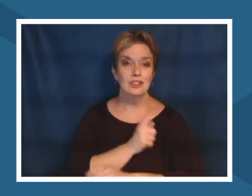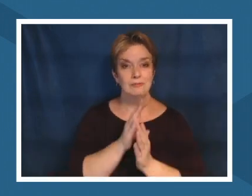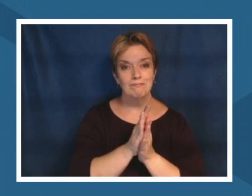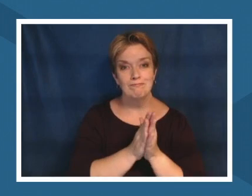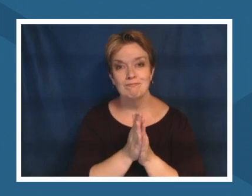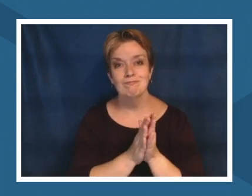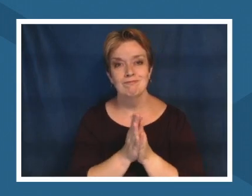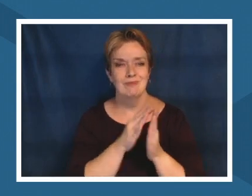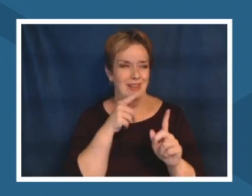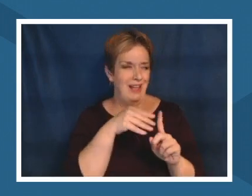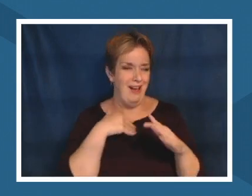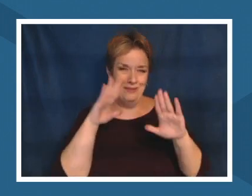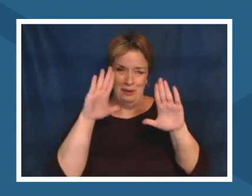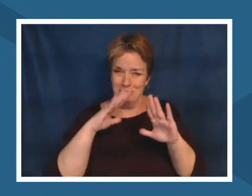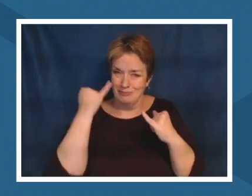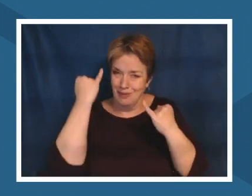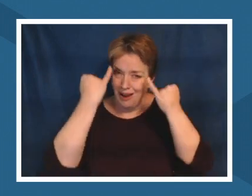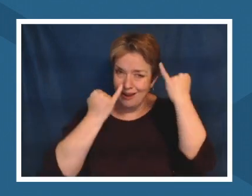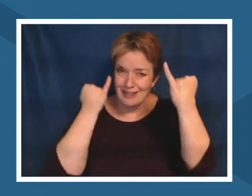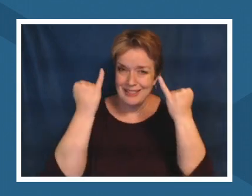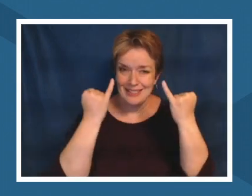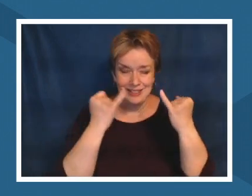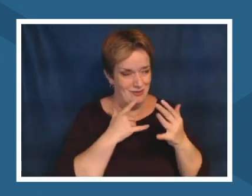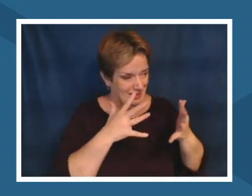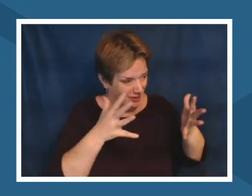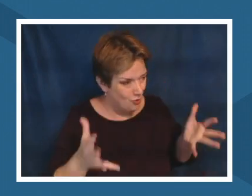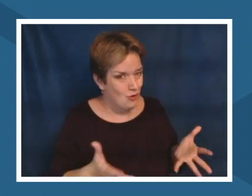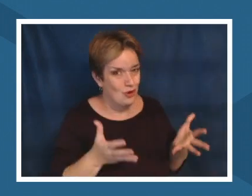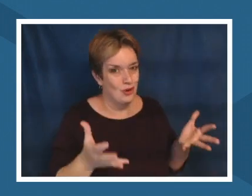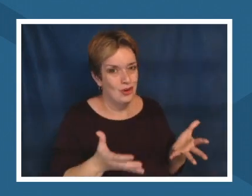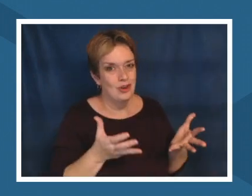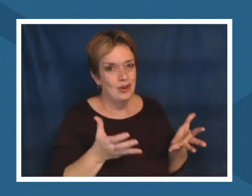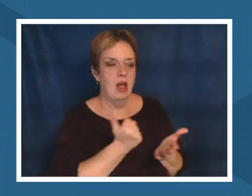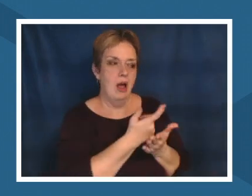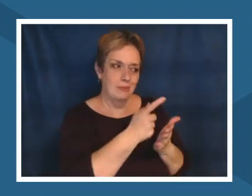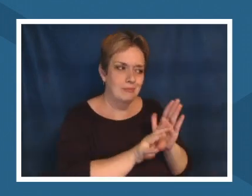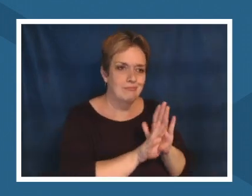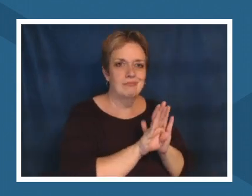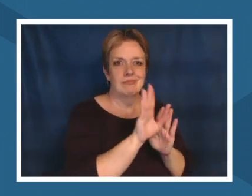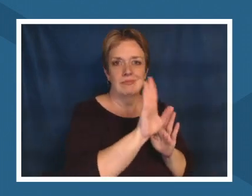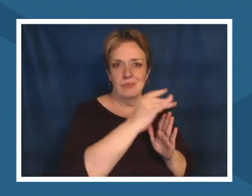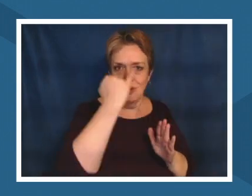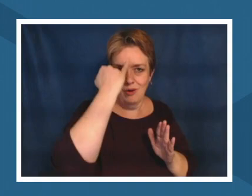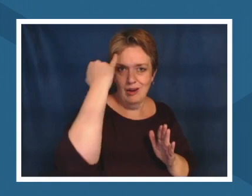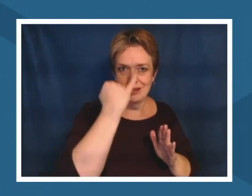forefront and then encouraging them with however they go to really help be better